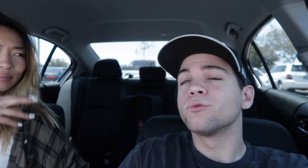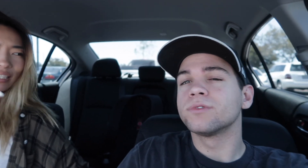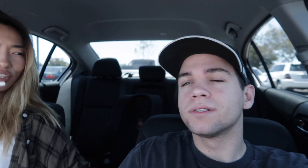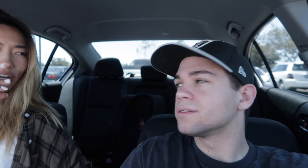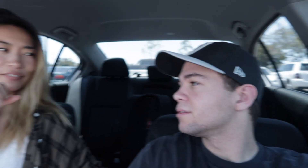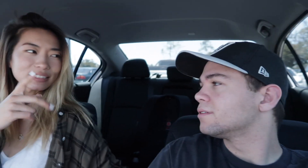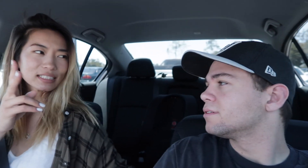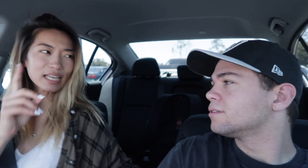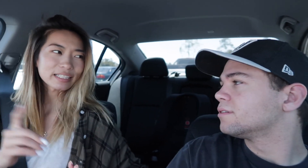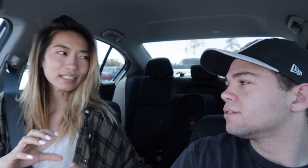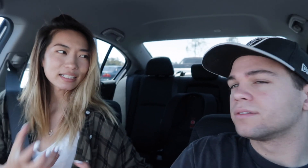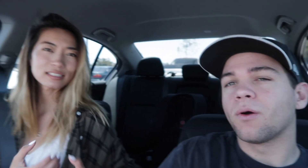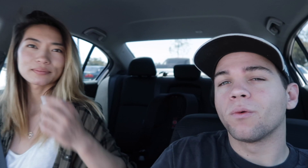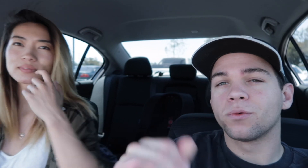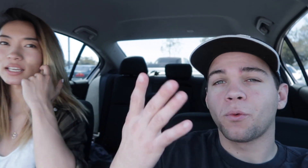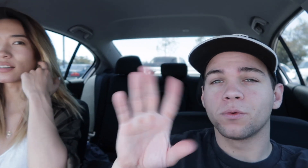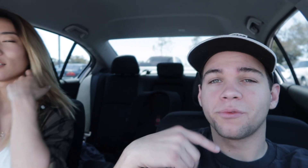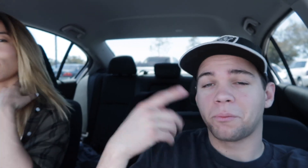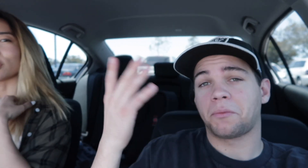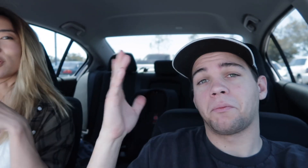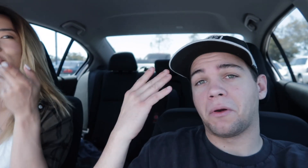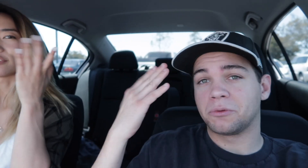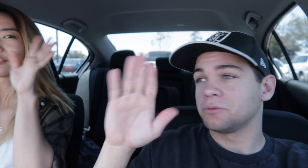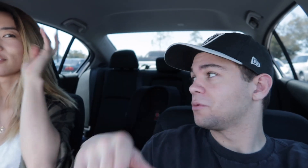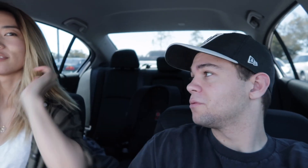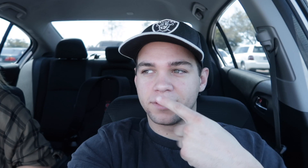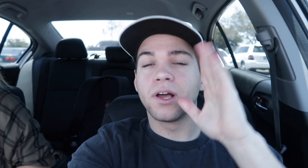Oh! you did! Graphic Design Class Already tod them. I didn't know